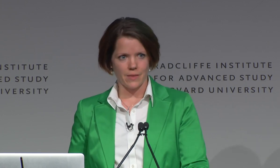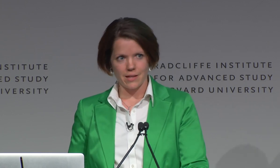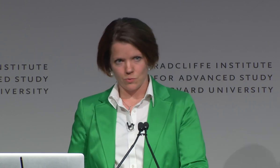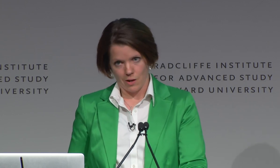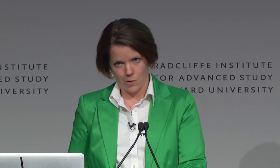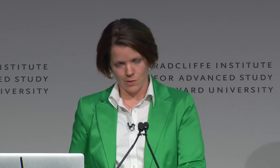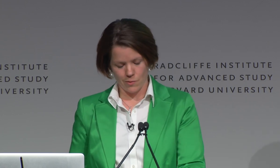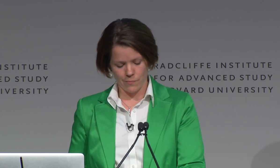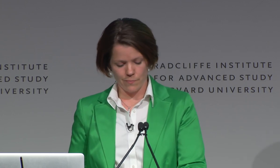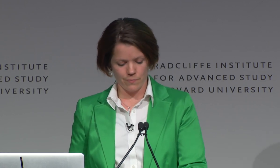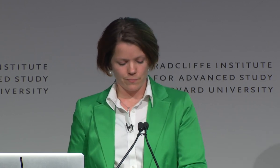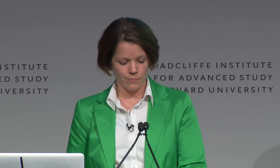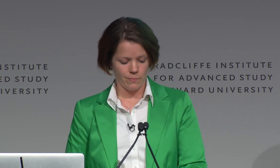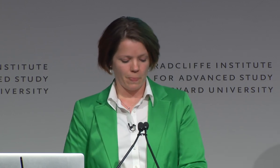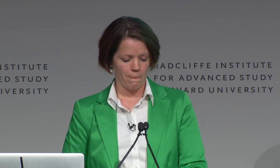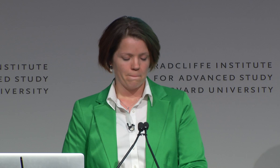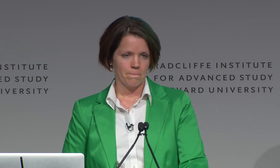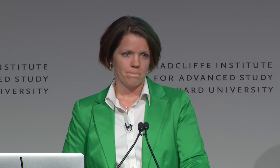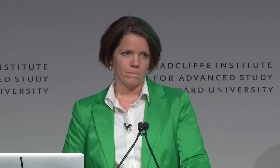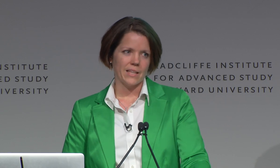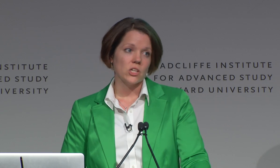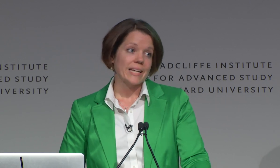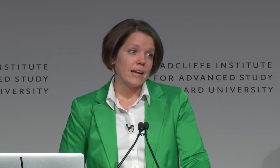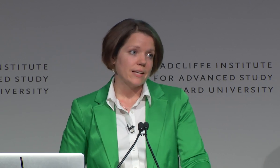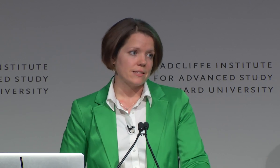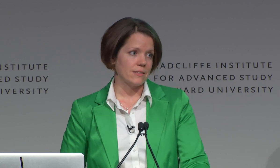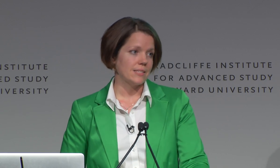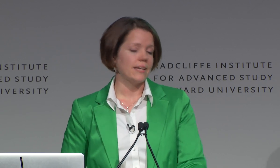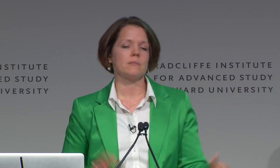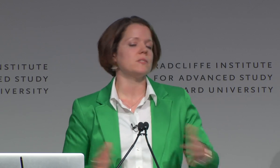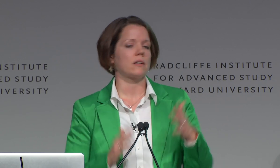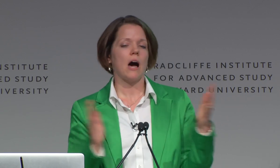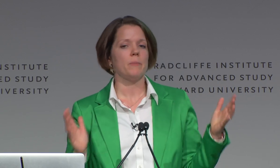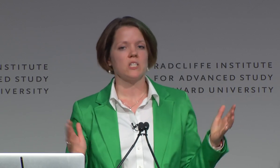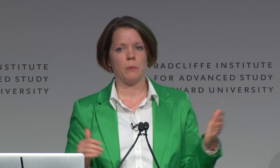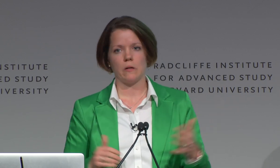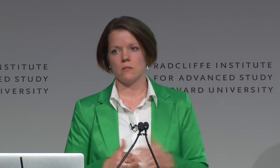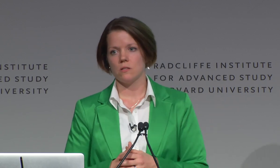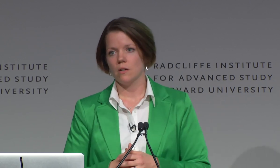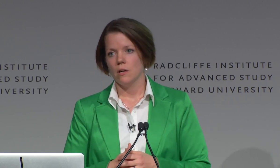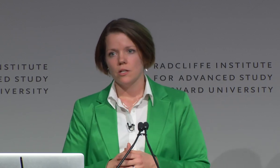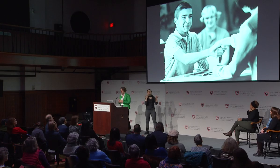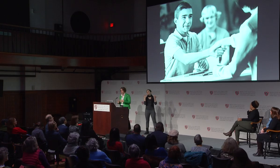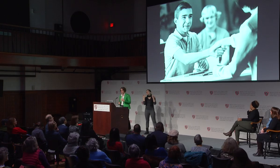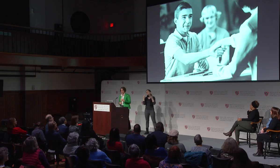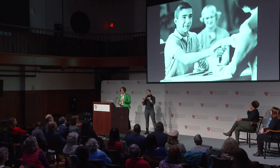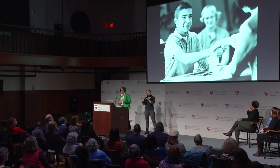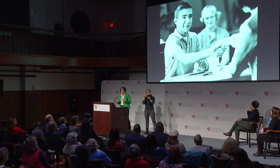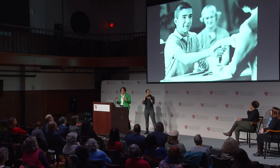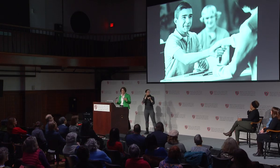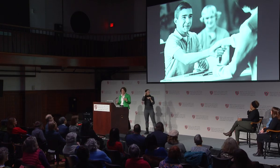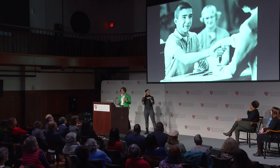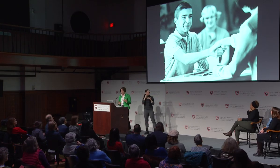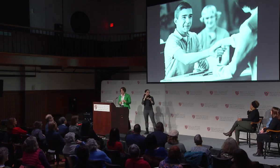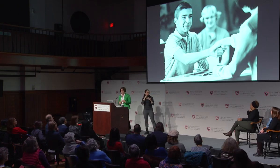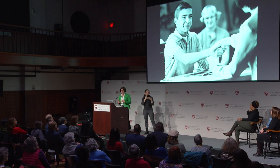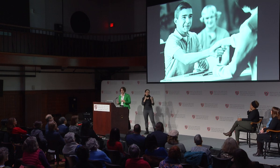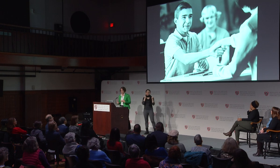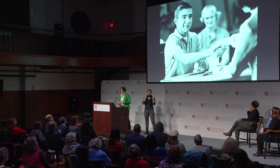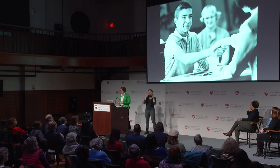That's what I want to know. Let's look at adolescence. Let's take some common experiences. Driver's Ed, internship interviews or placements,